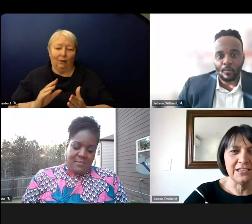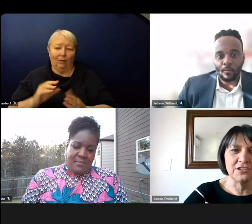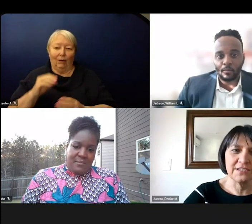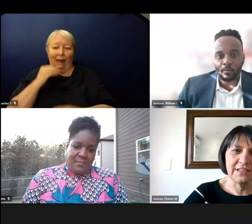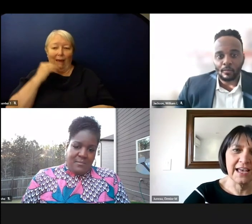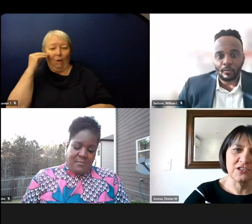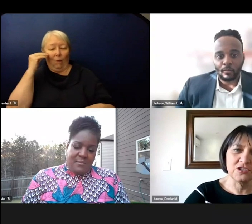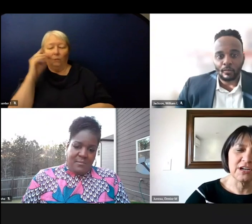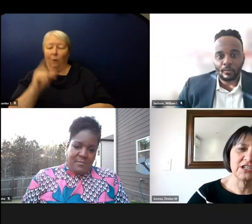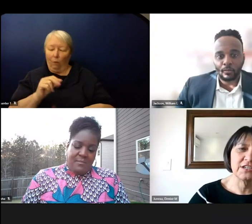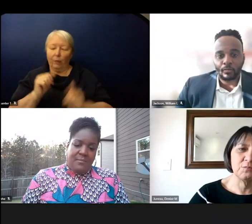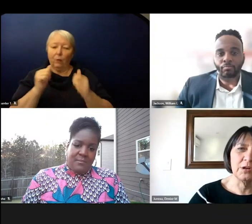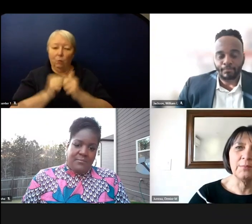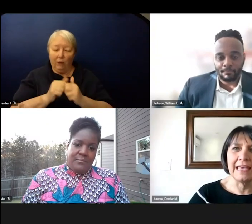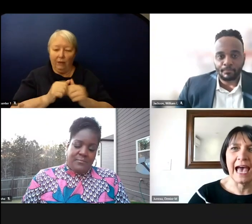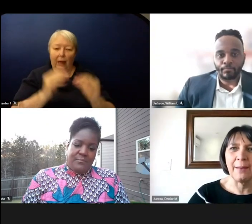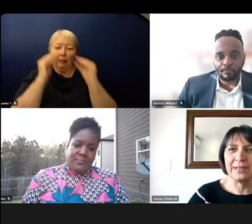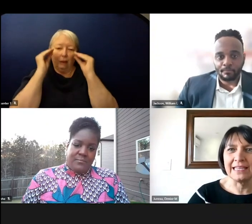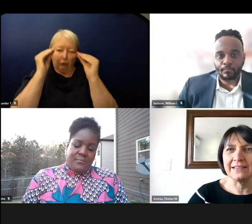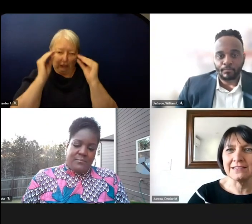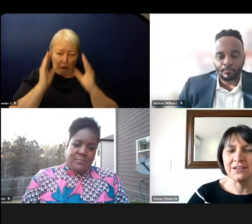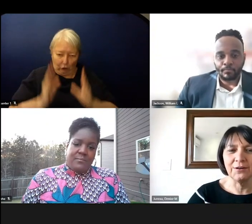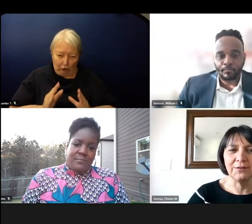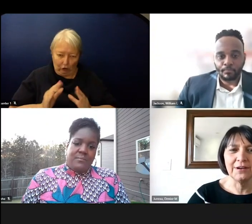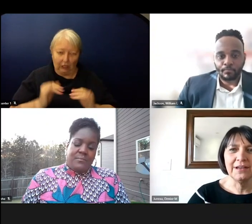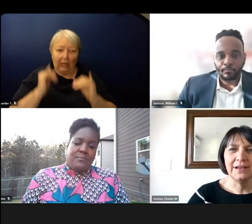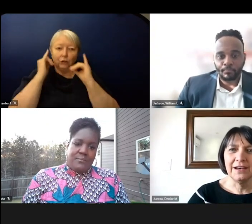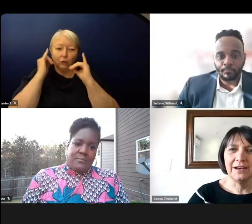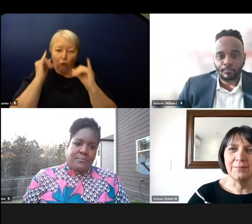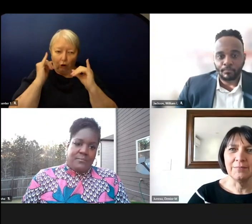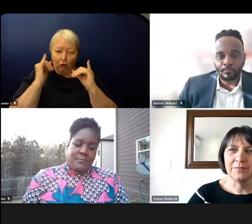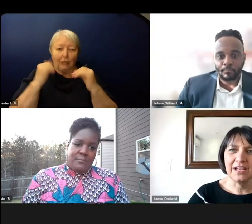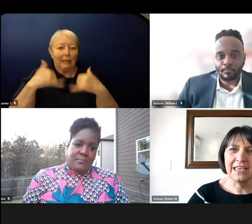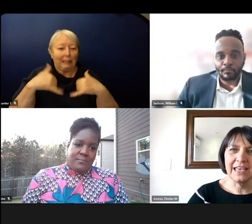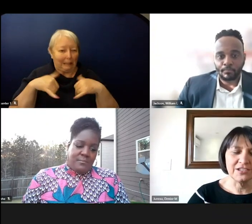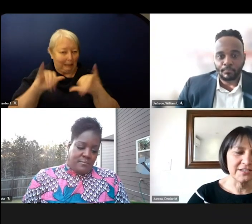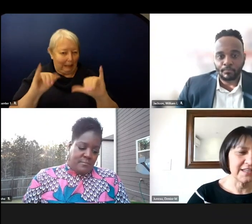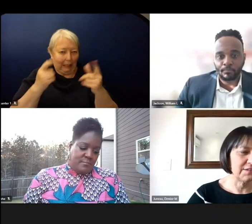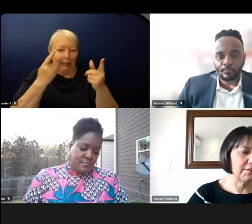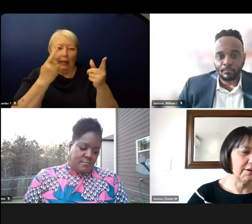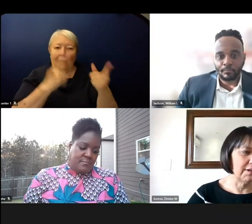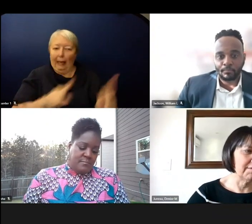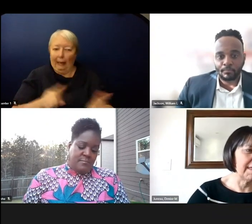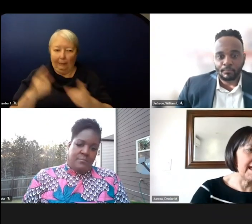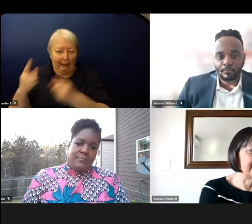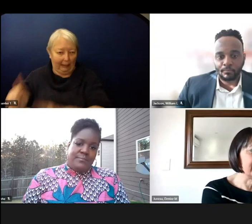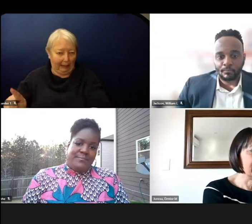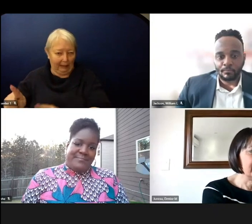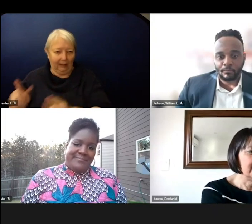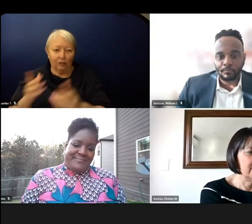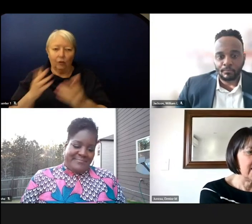and that instruction will be happening. And so again just thanks for all of that that hard